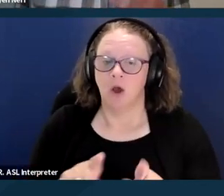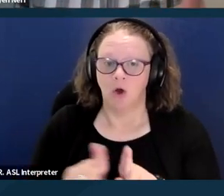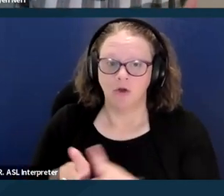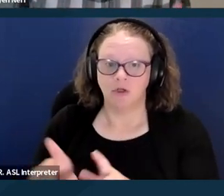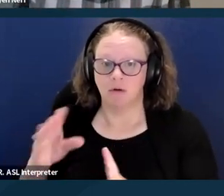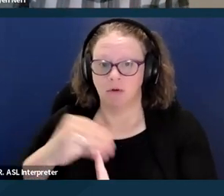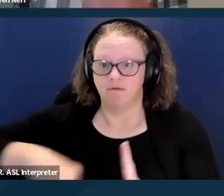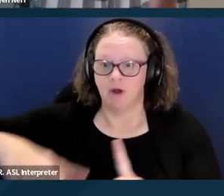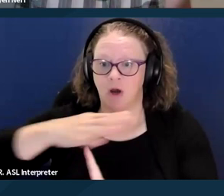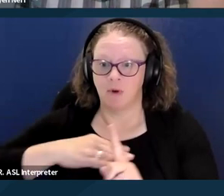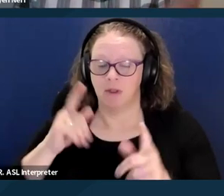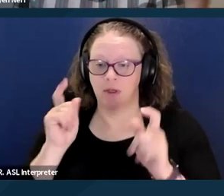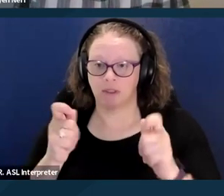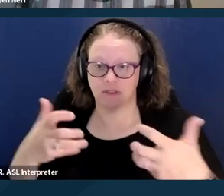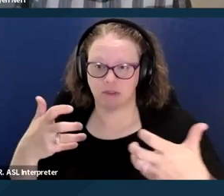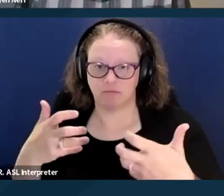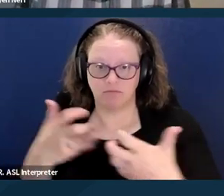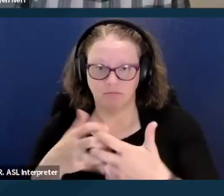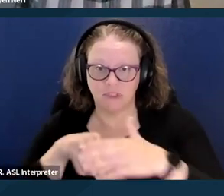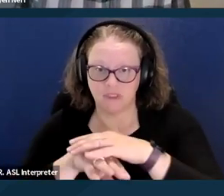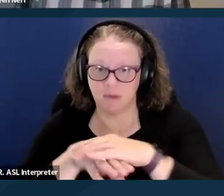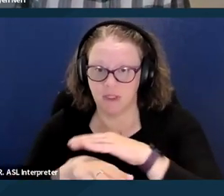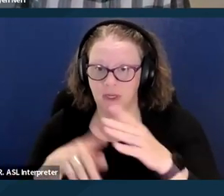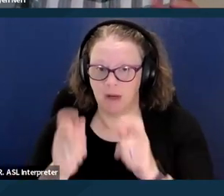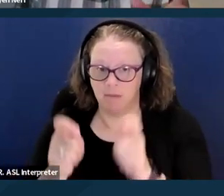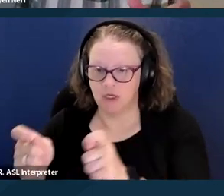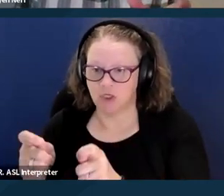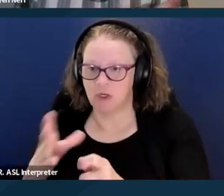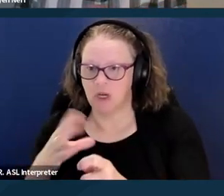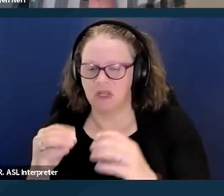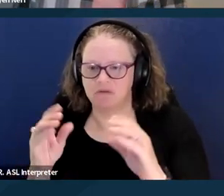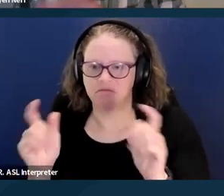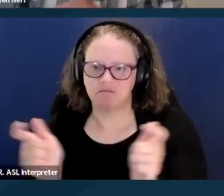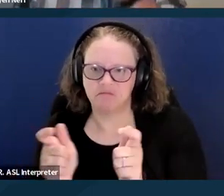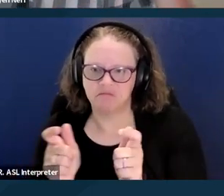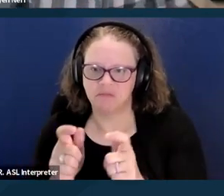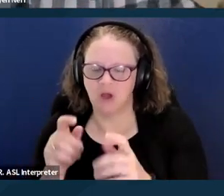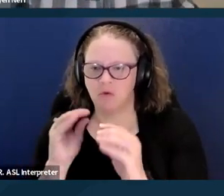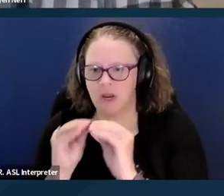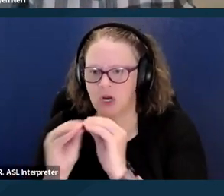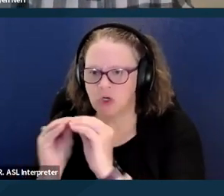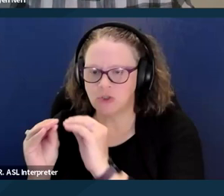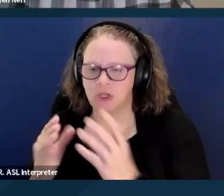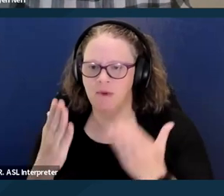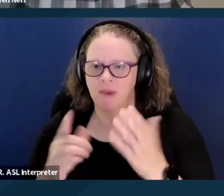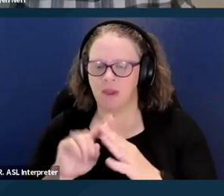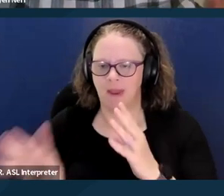so this is, again, similar to what Silvia was explaining, where you might be adding bars to a shower